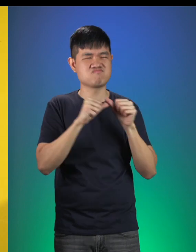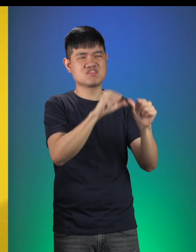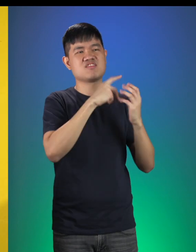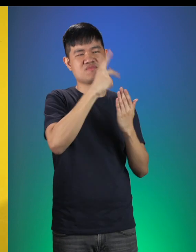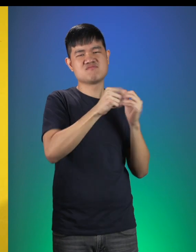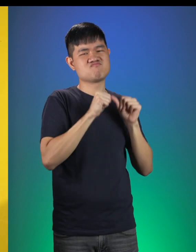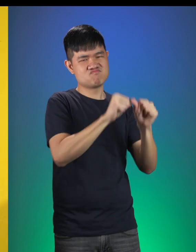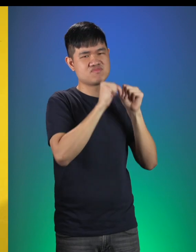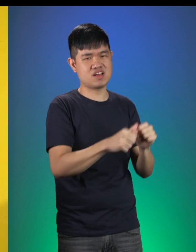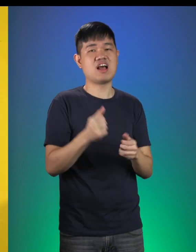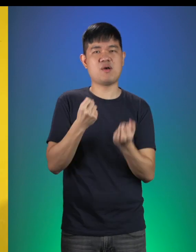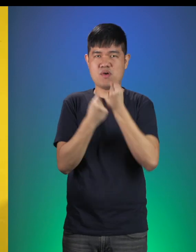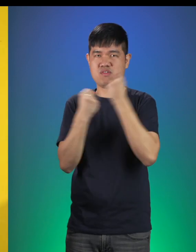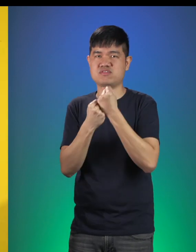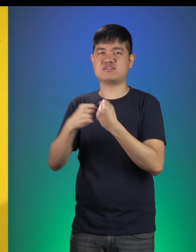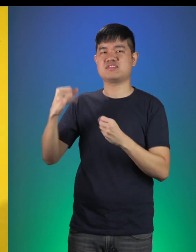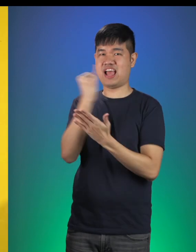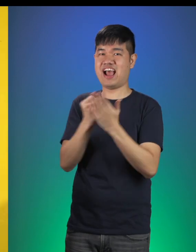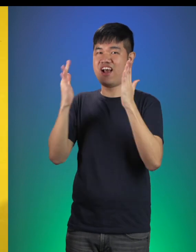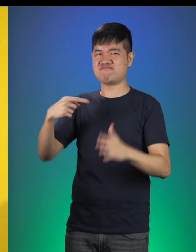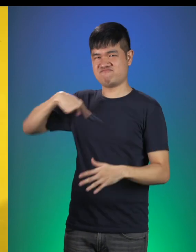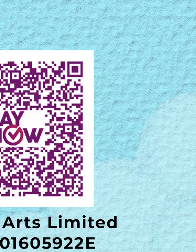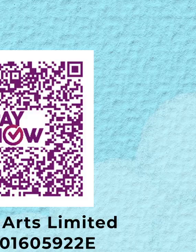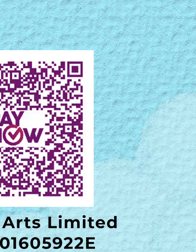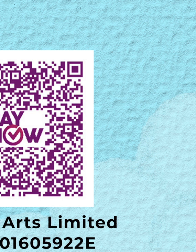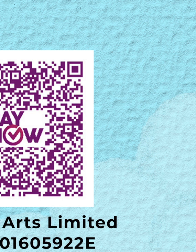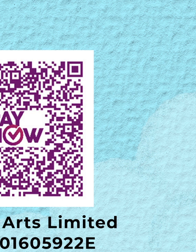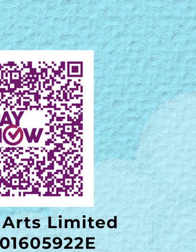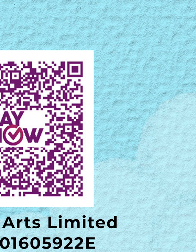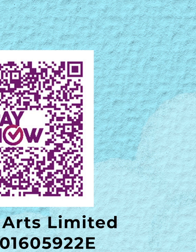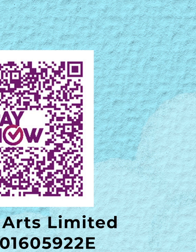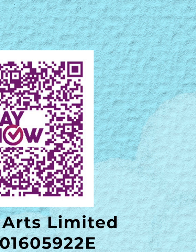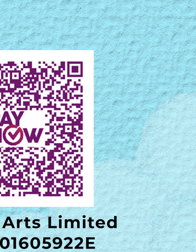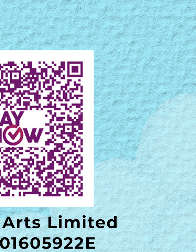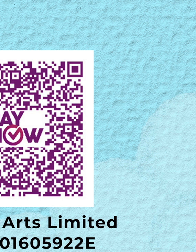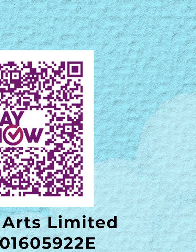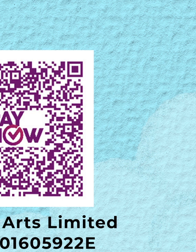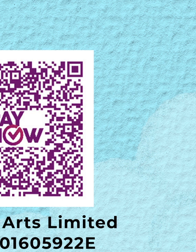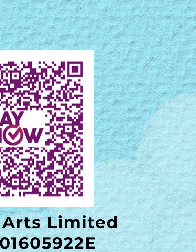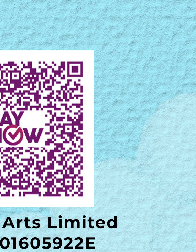as well as help support artists like myself. To donate, please see the link below, or visit our website.